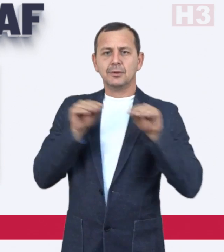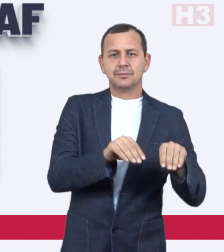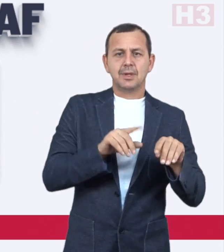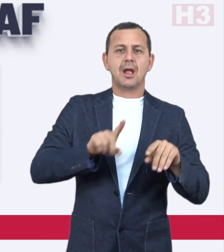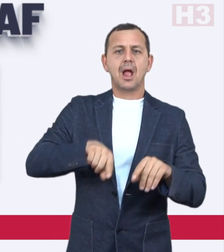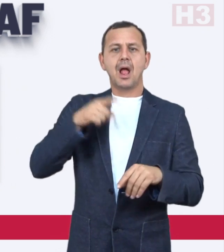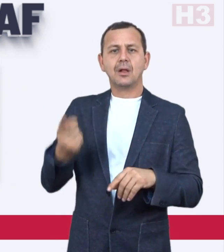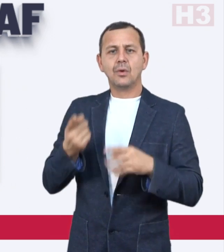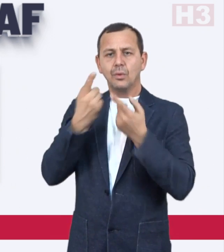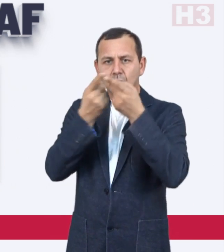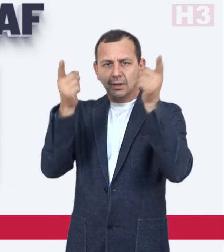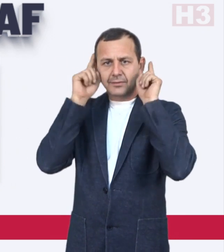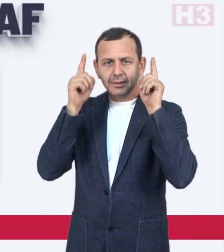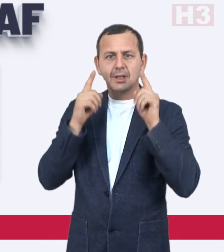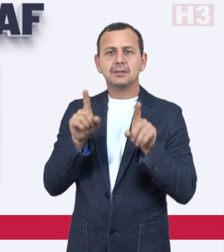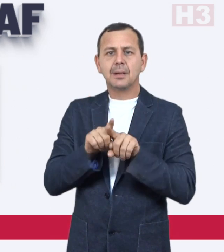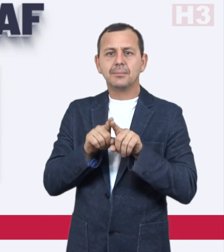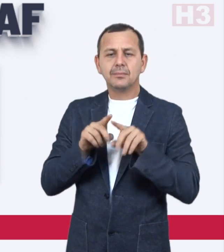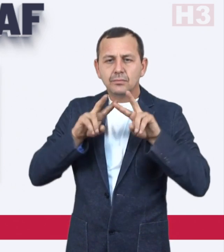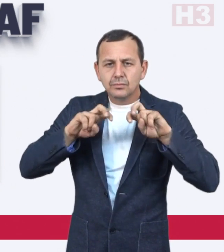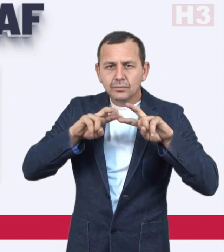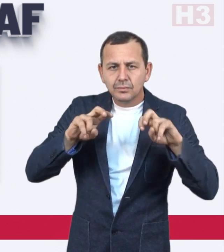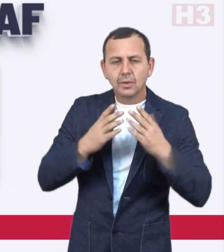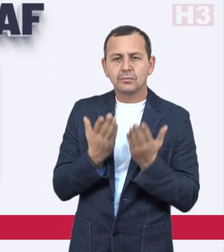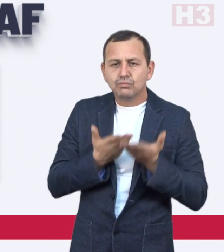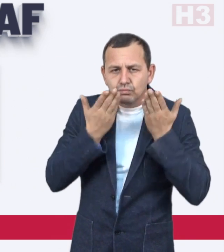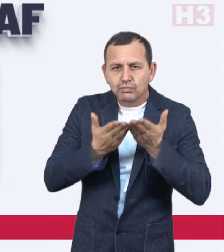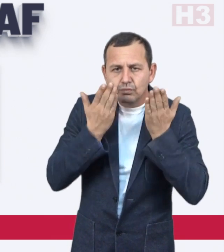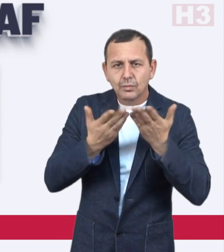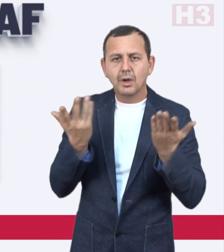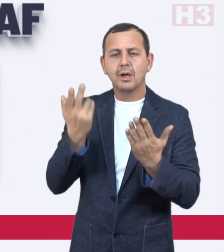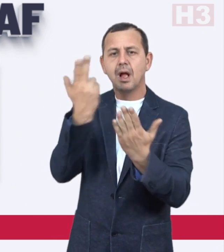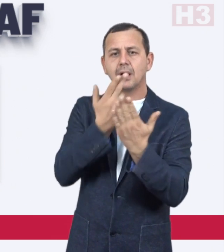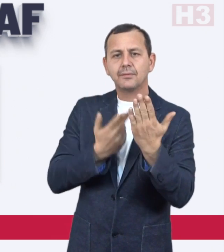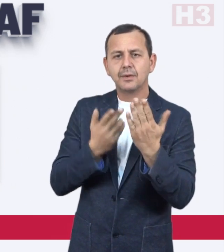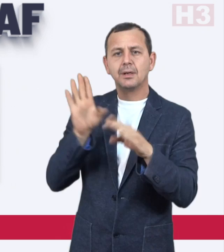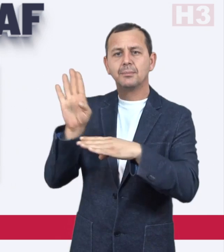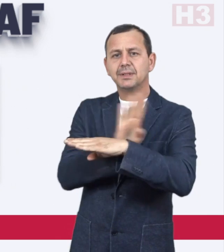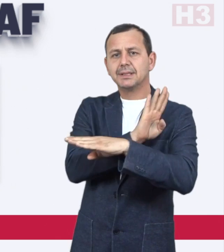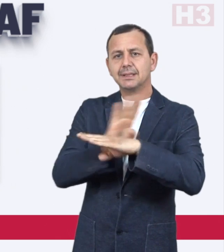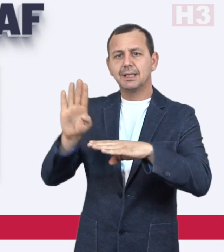transfer to an university to study art business